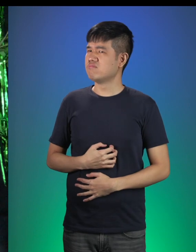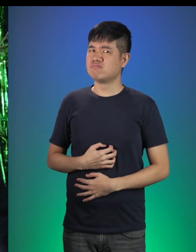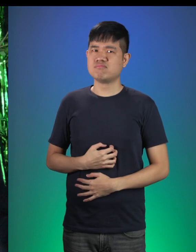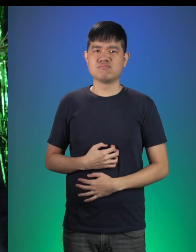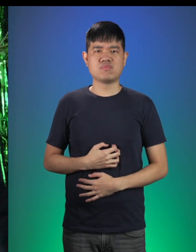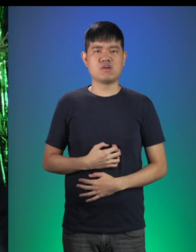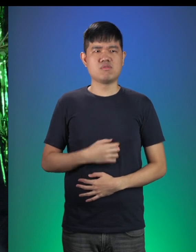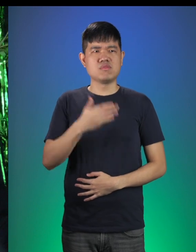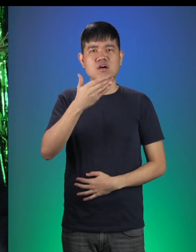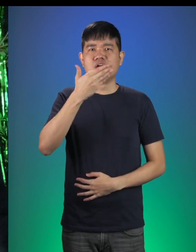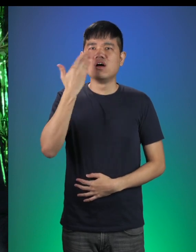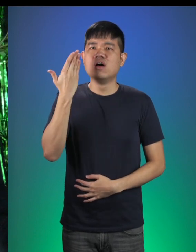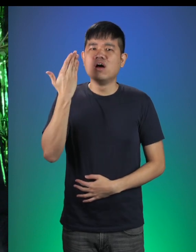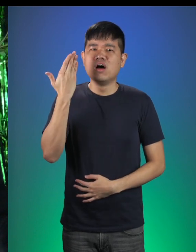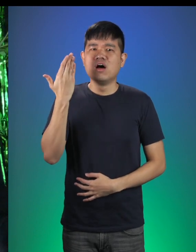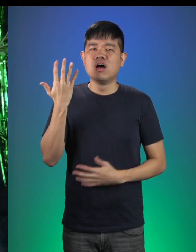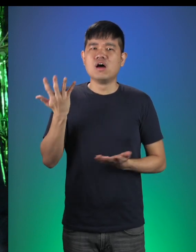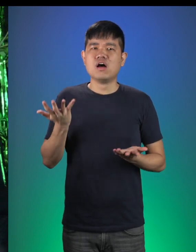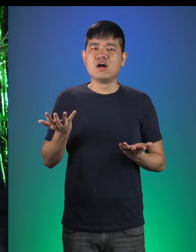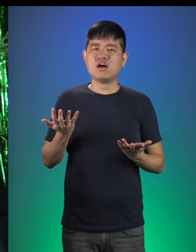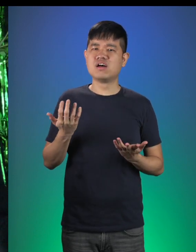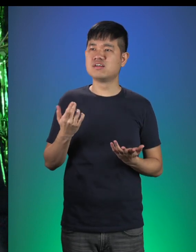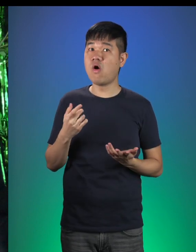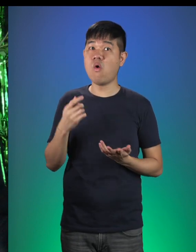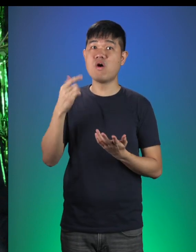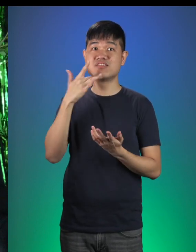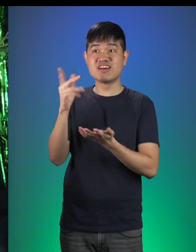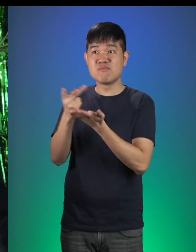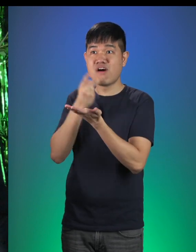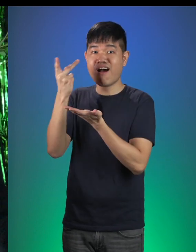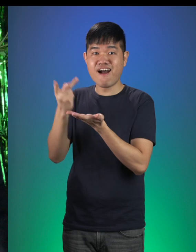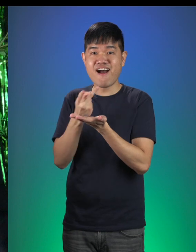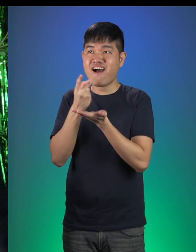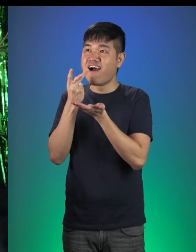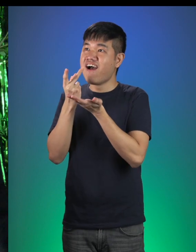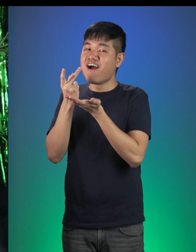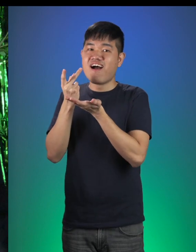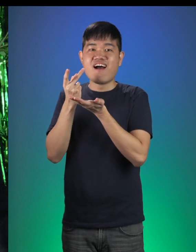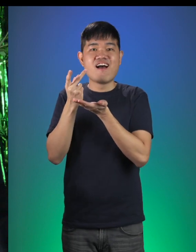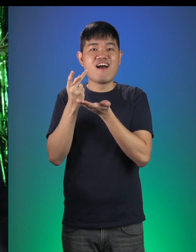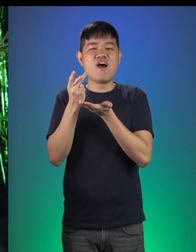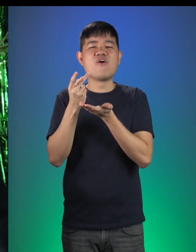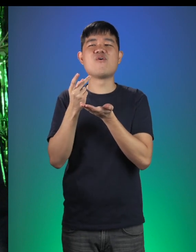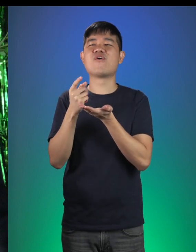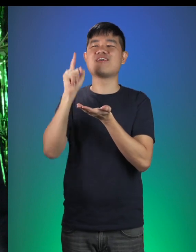What’s that smell? It smells like yummy porridge! Well what do you know!